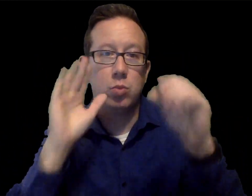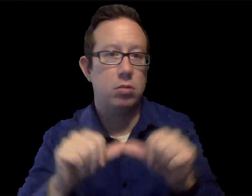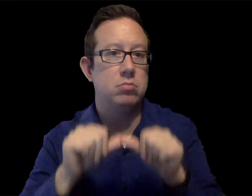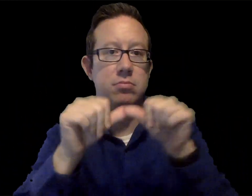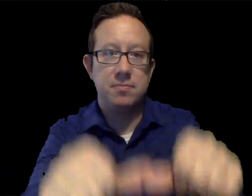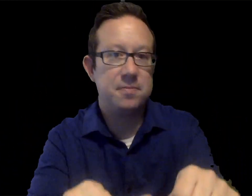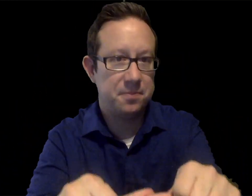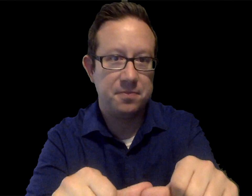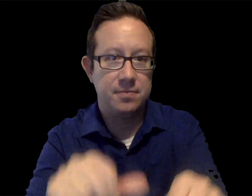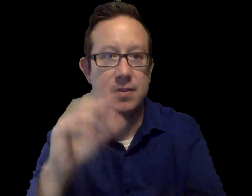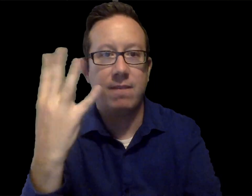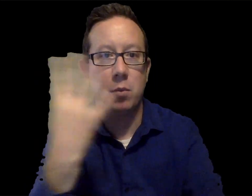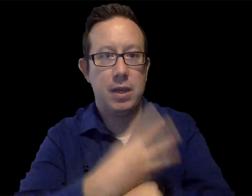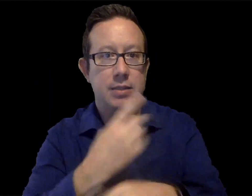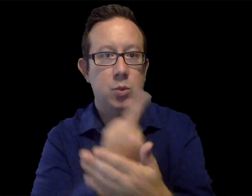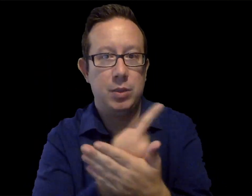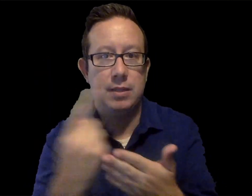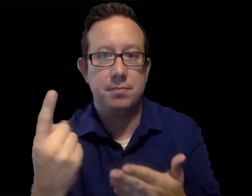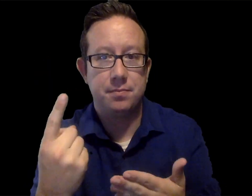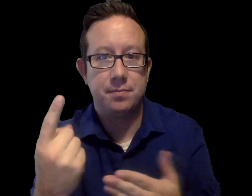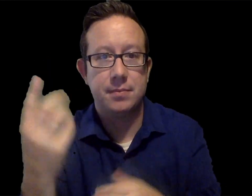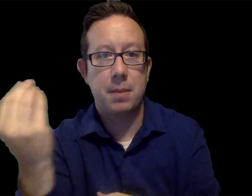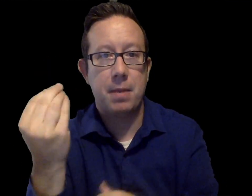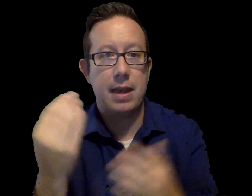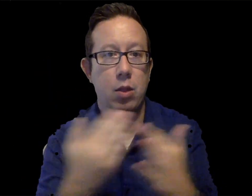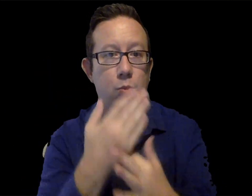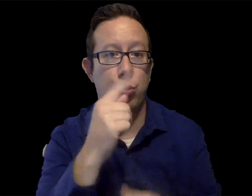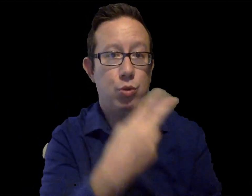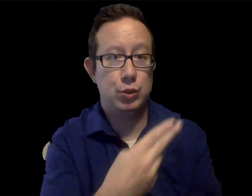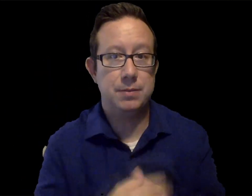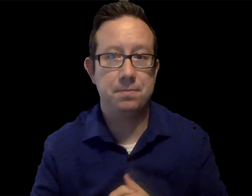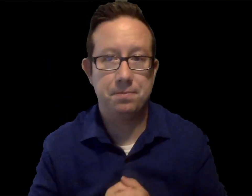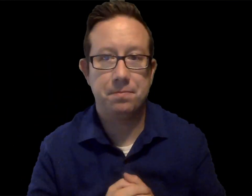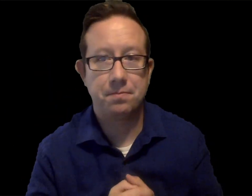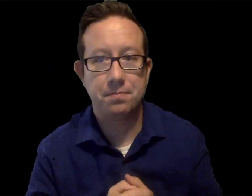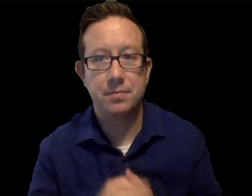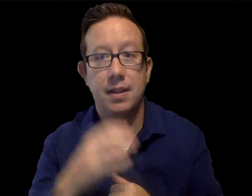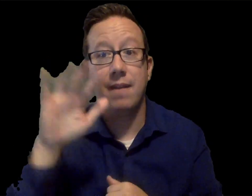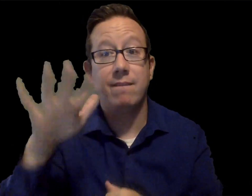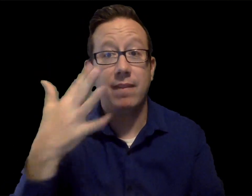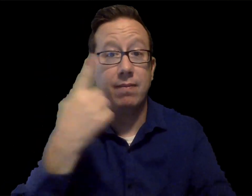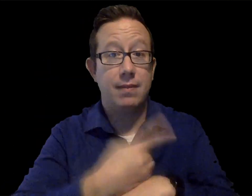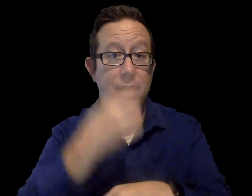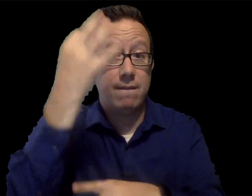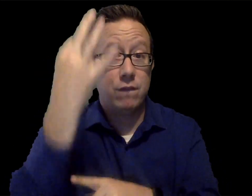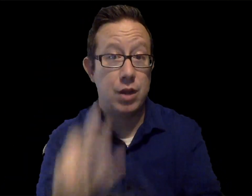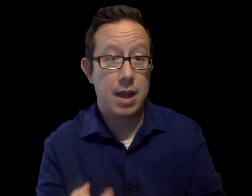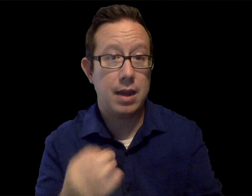Live instruction will continue, four days a week, Monday through Thursday, with the fifth day,